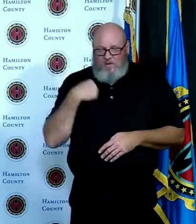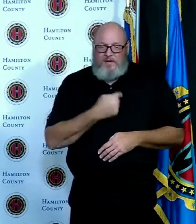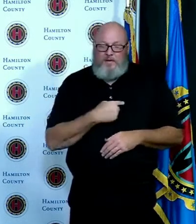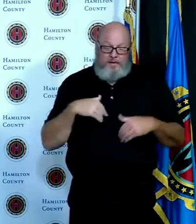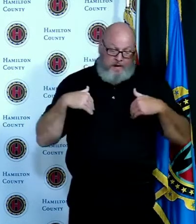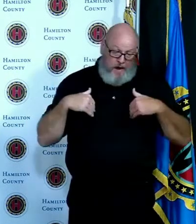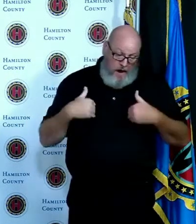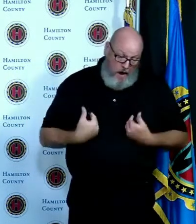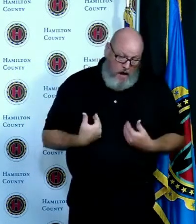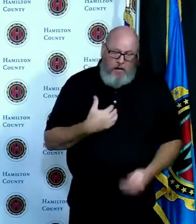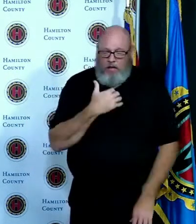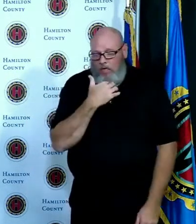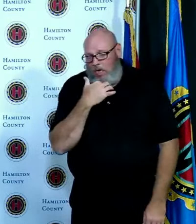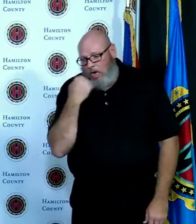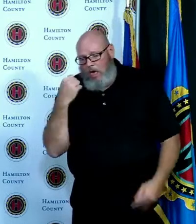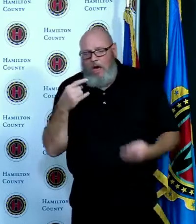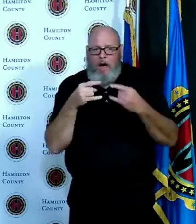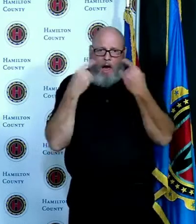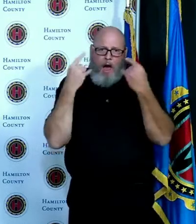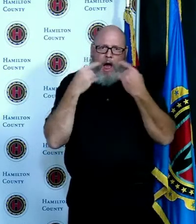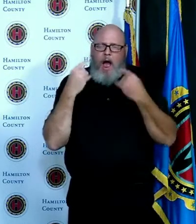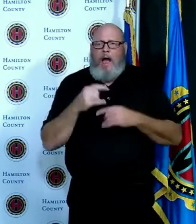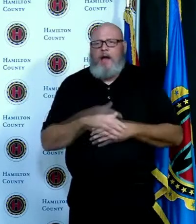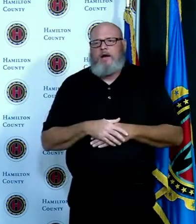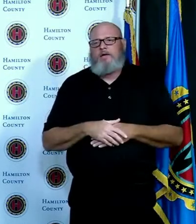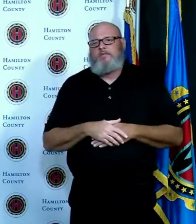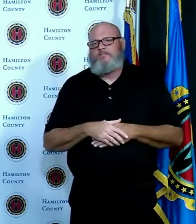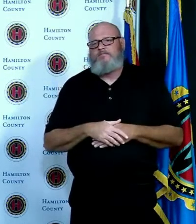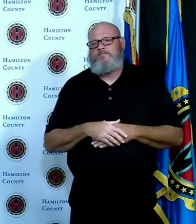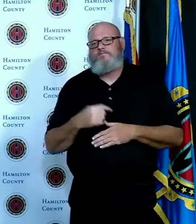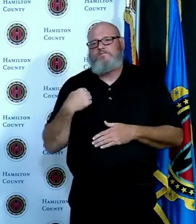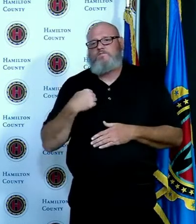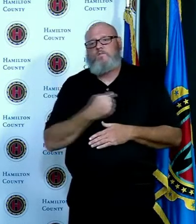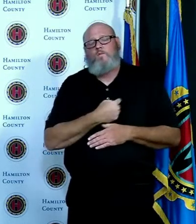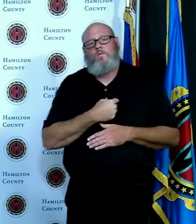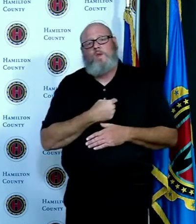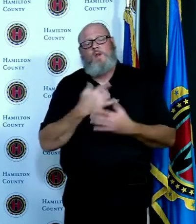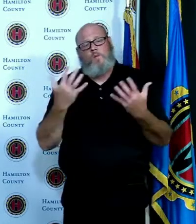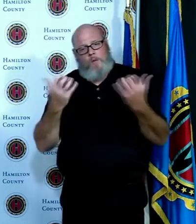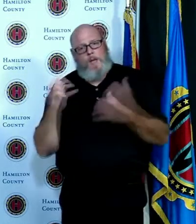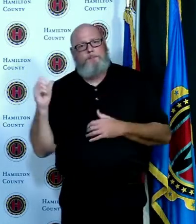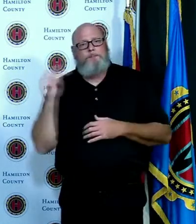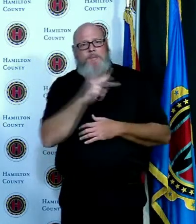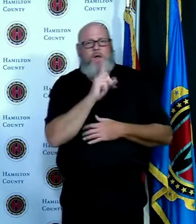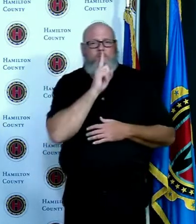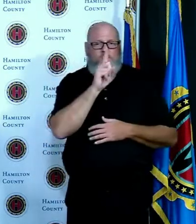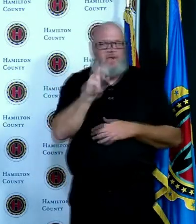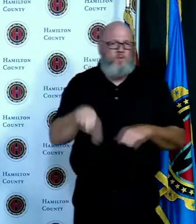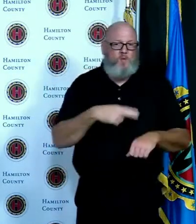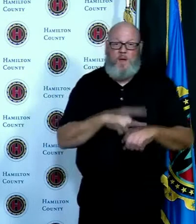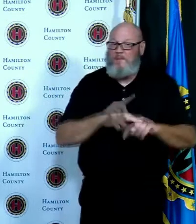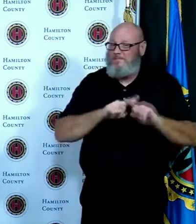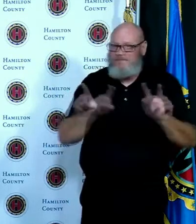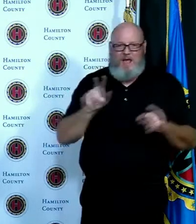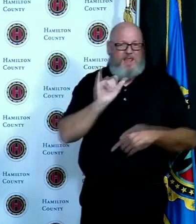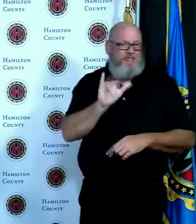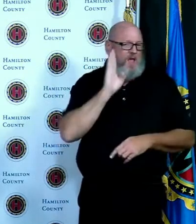it causes a spread to escalate at a rate that we haven't yet seen throughout the pandemic